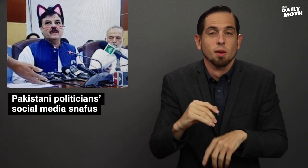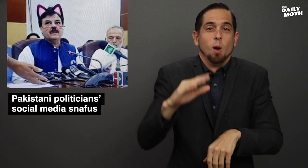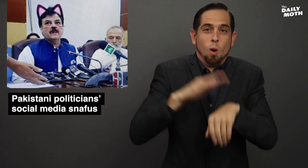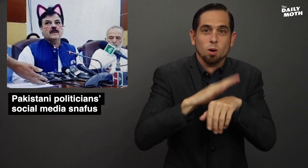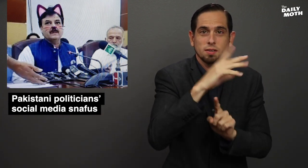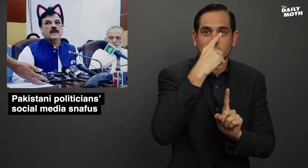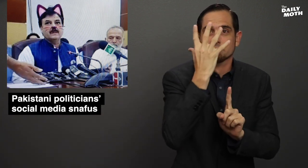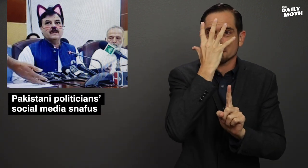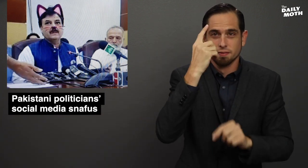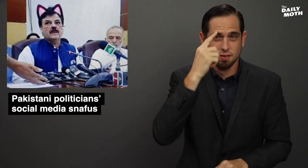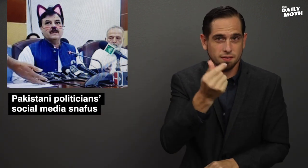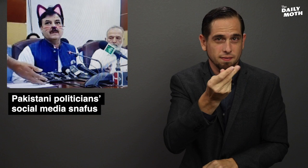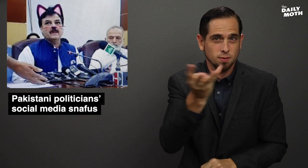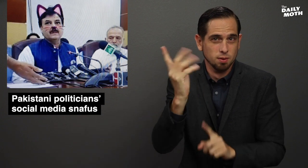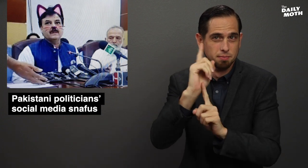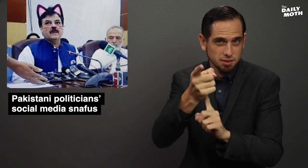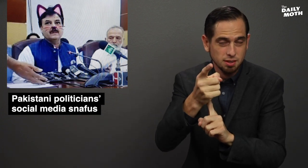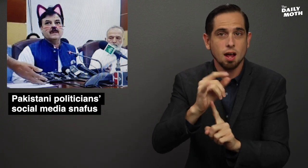It was on his face for several minutes and